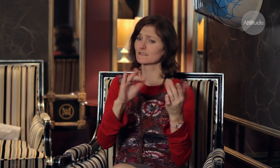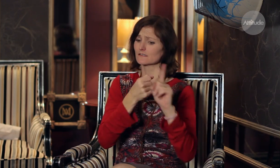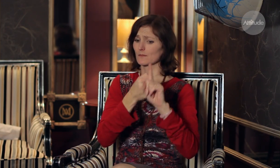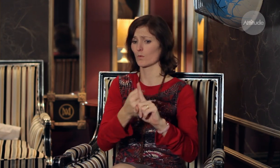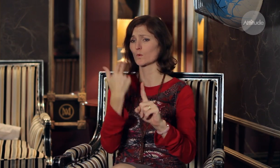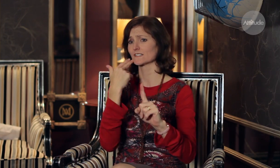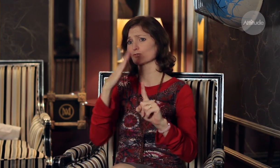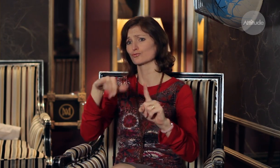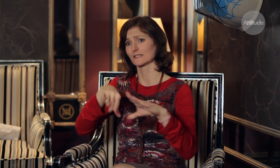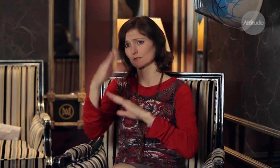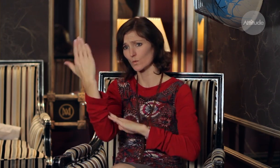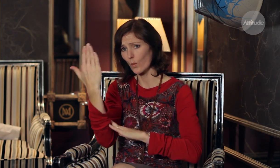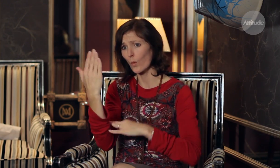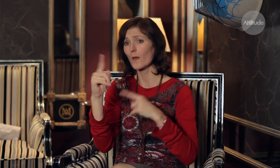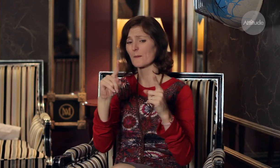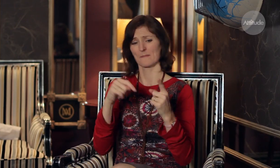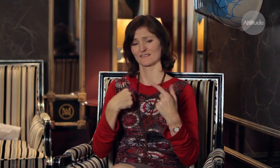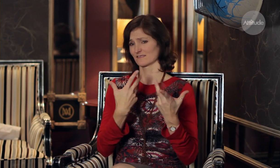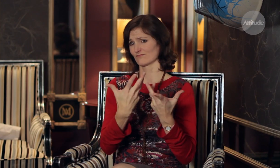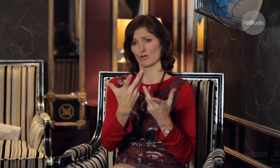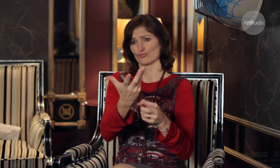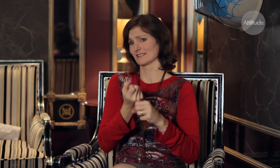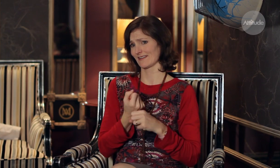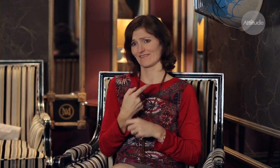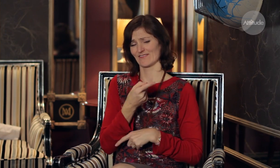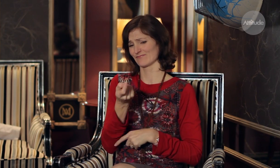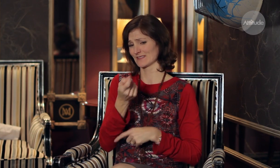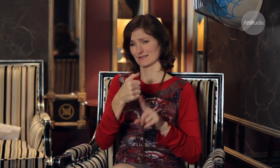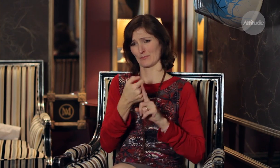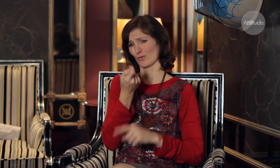in the schools but I received very little to no support.